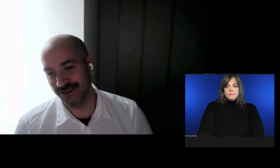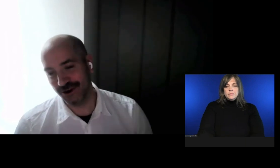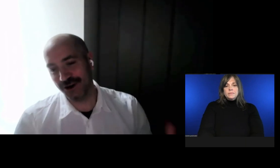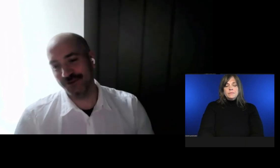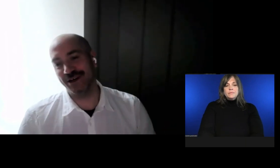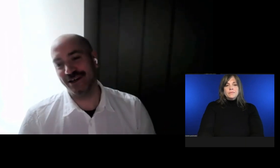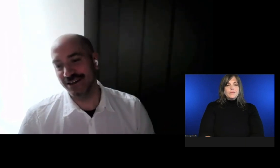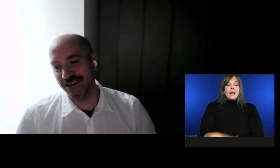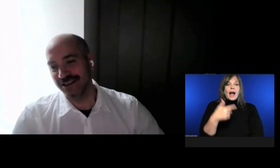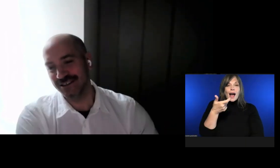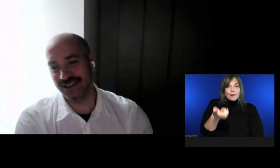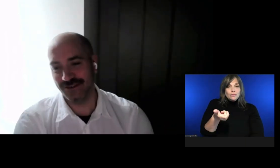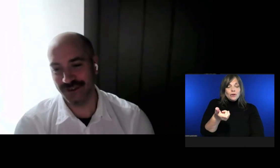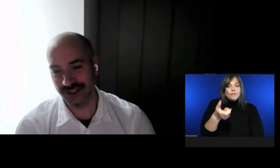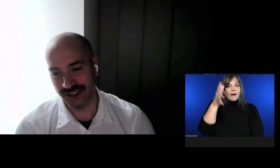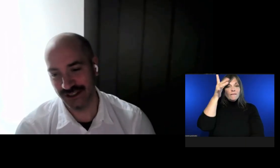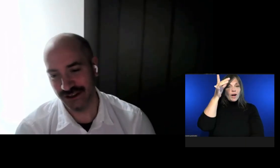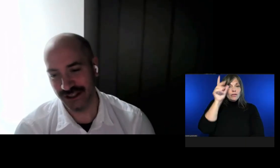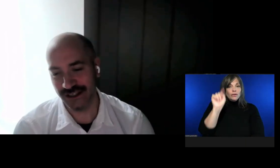So hardware television...